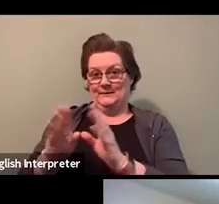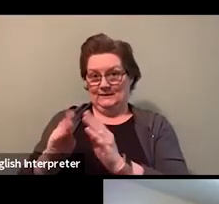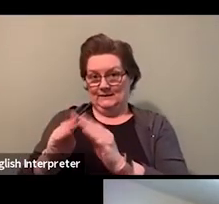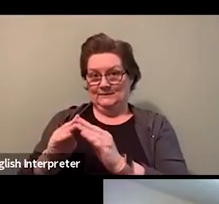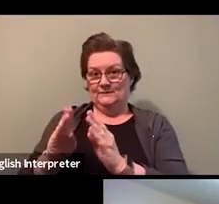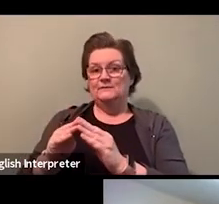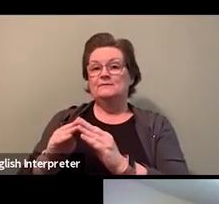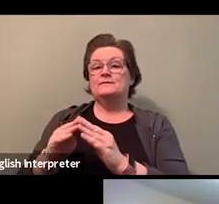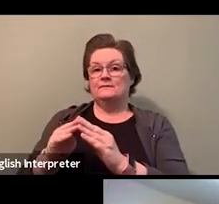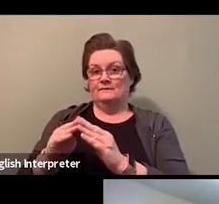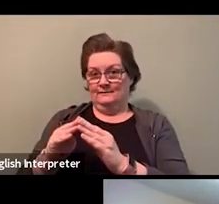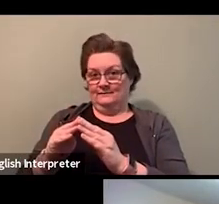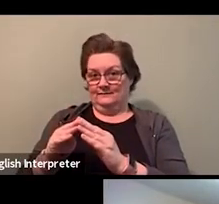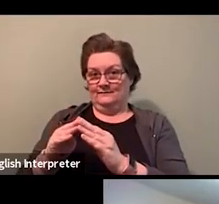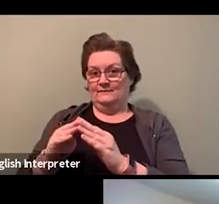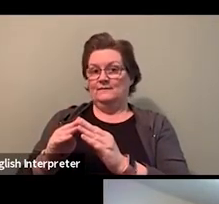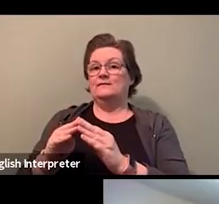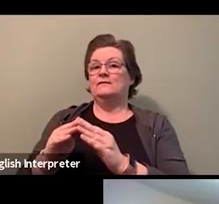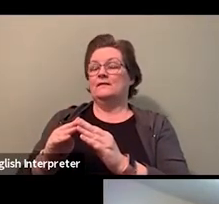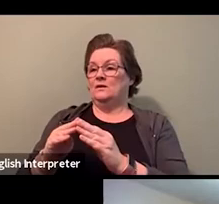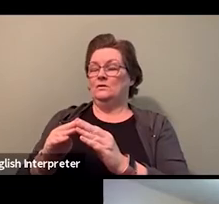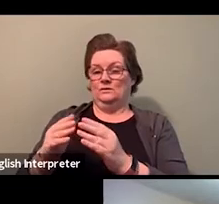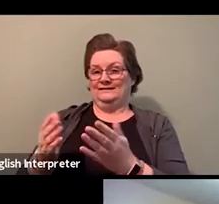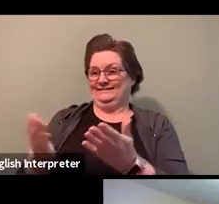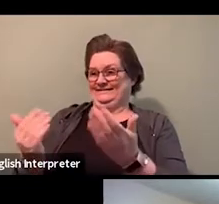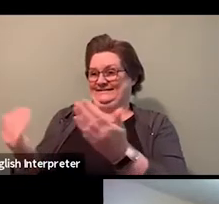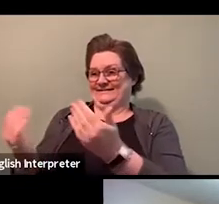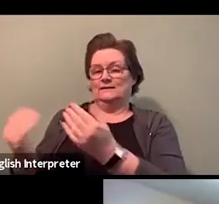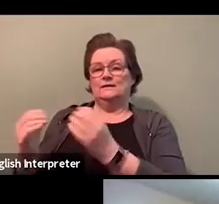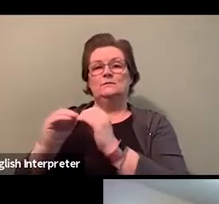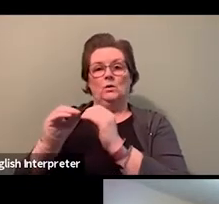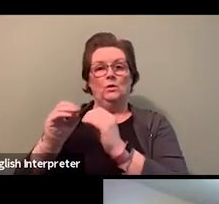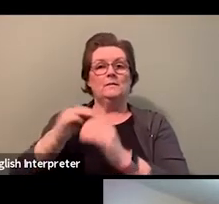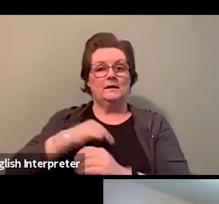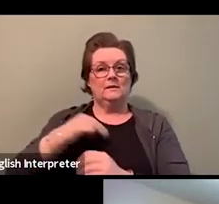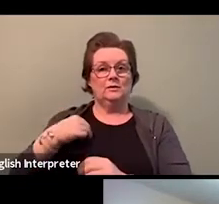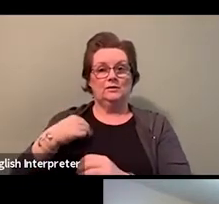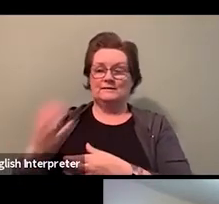to be a part of the committee, because it's the members who brought the issues forward.